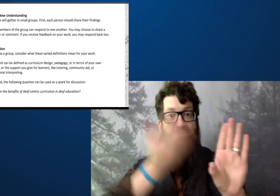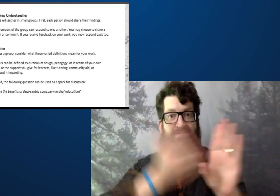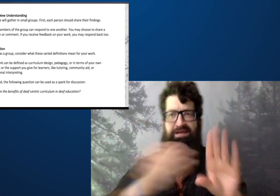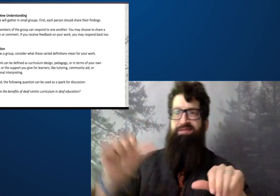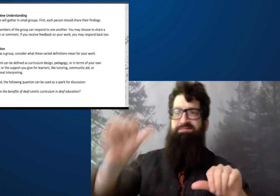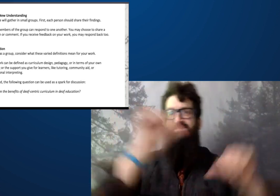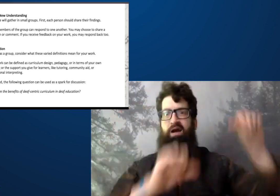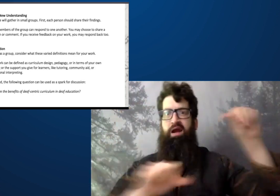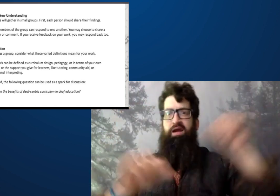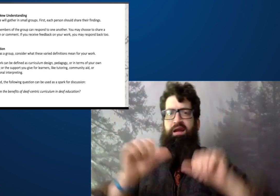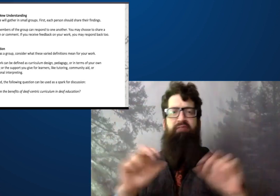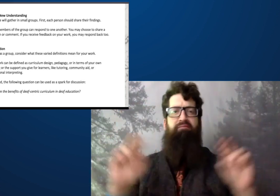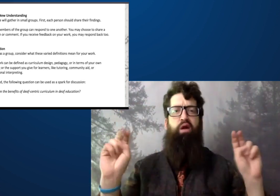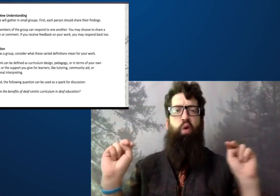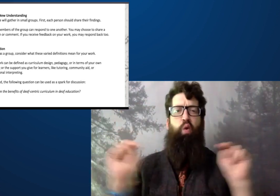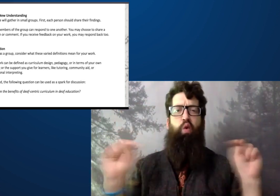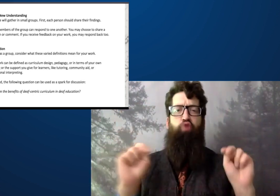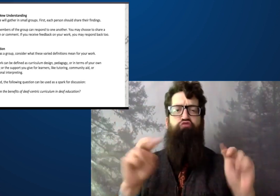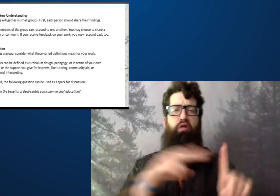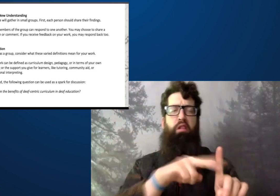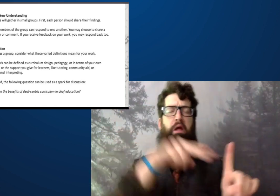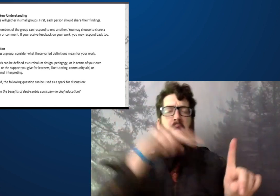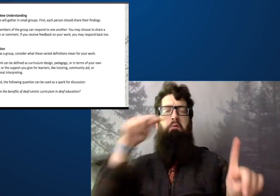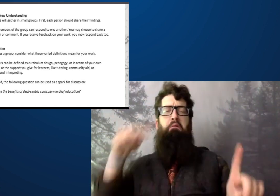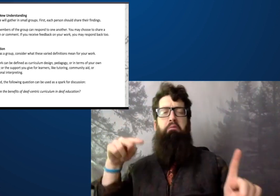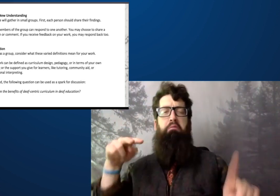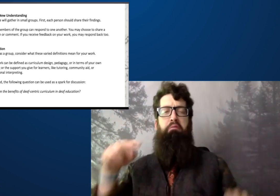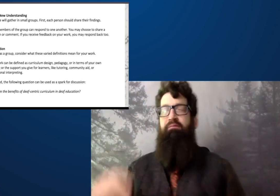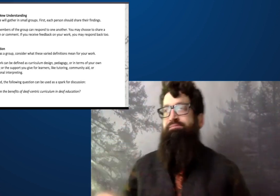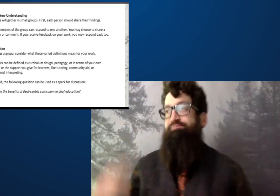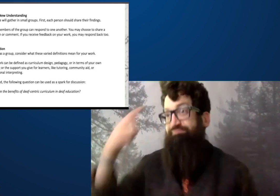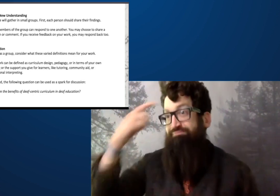Many psychologists and assessors and